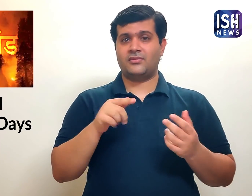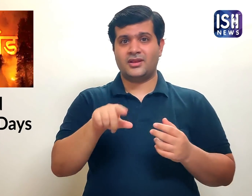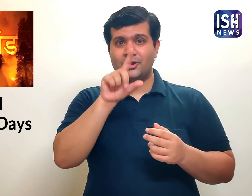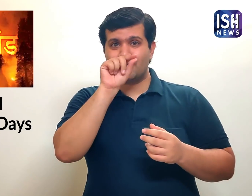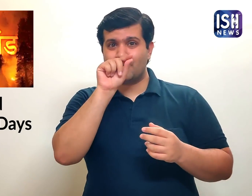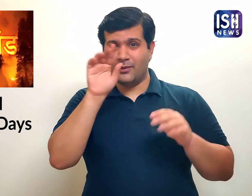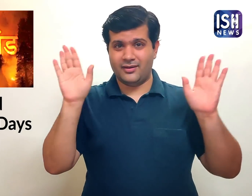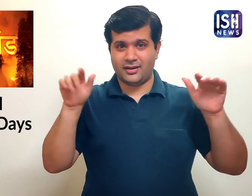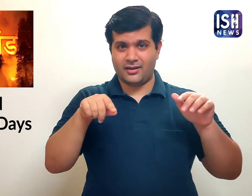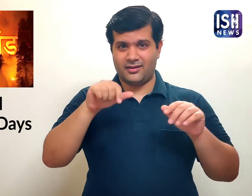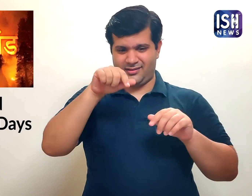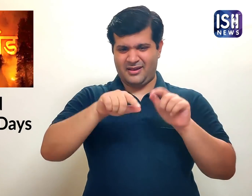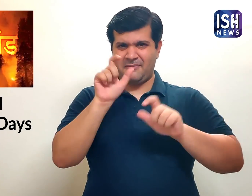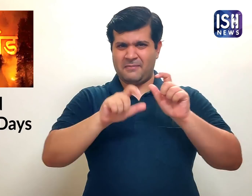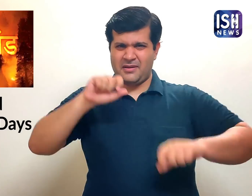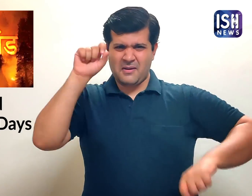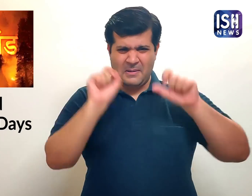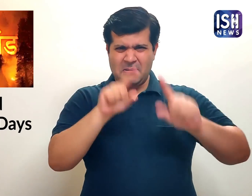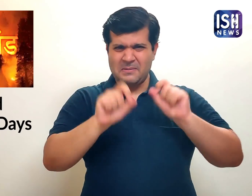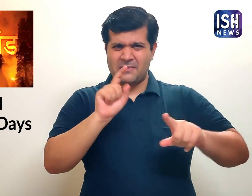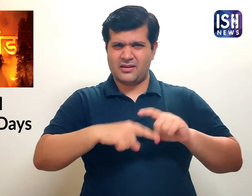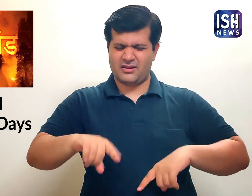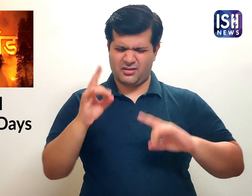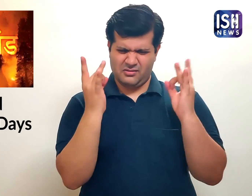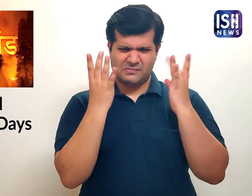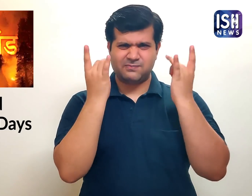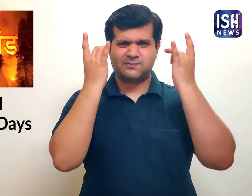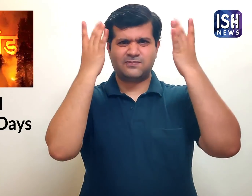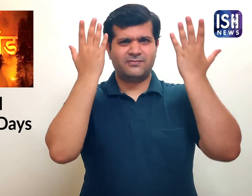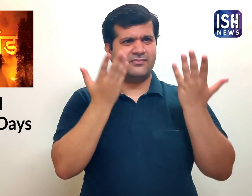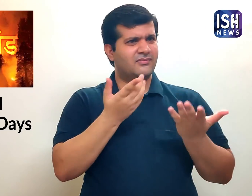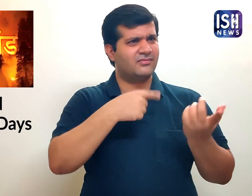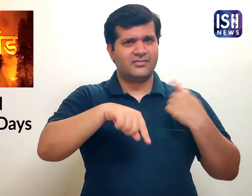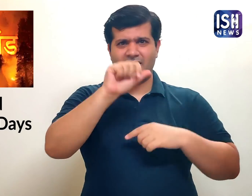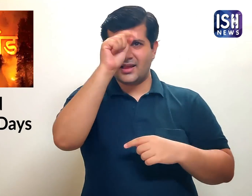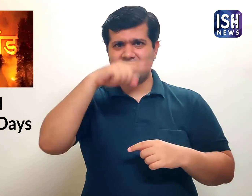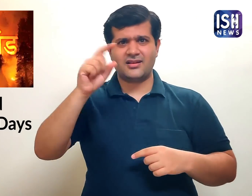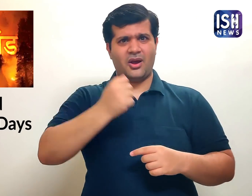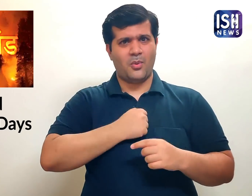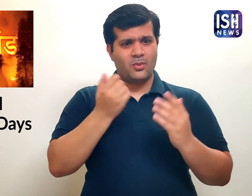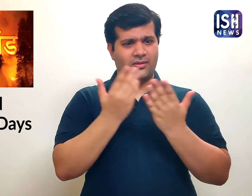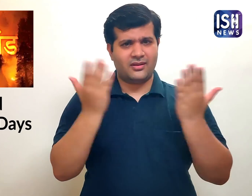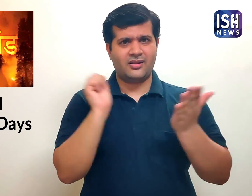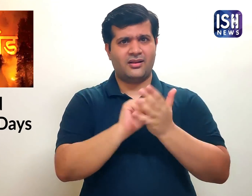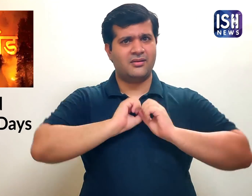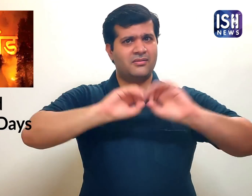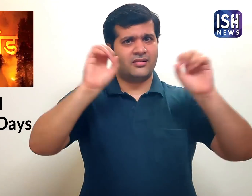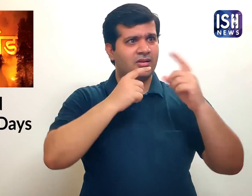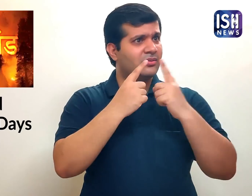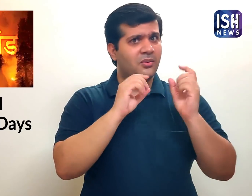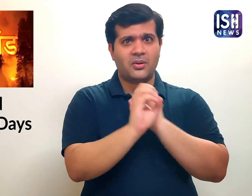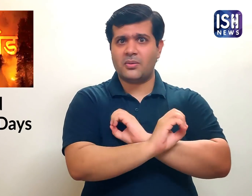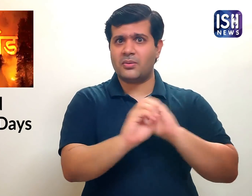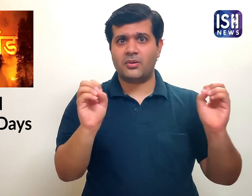On Twitter, people were very angry and said that why hasn't the Indian media covered this news